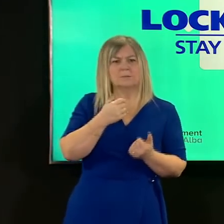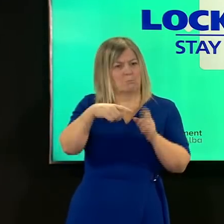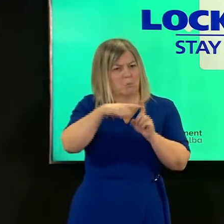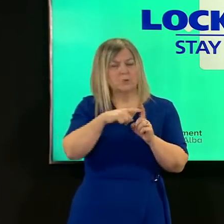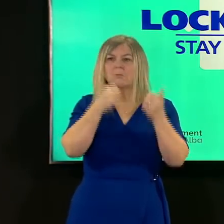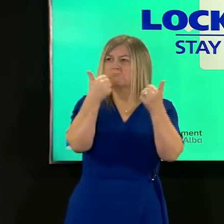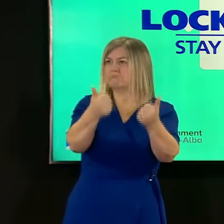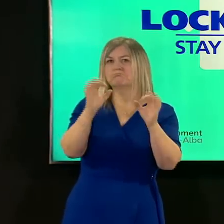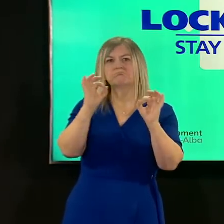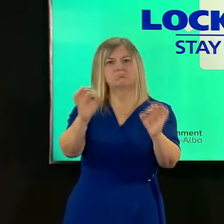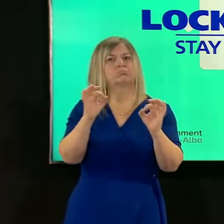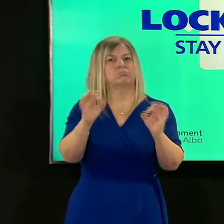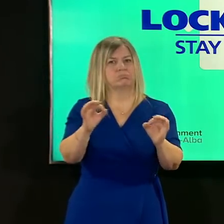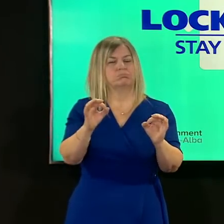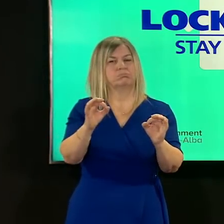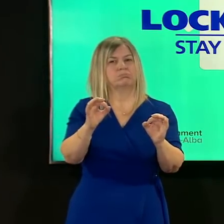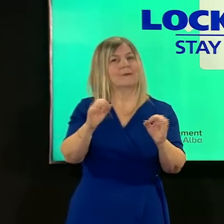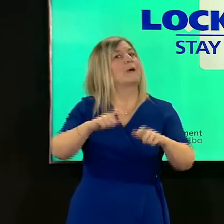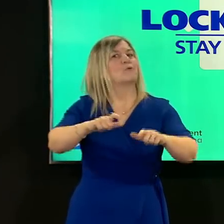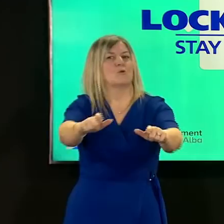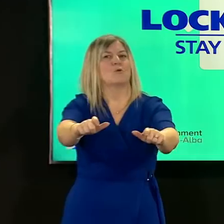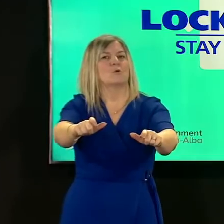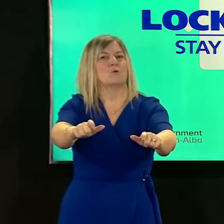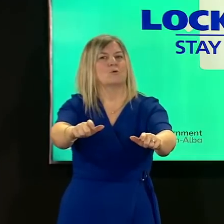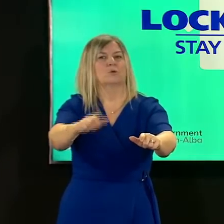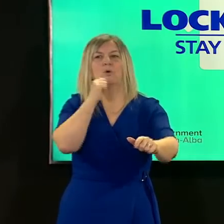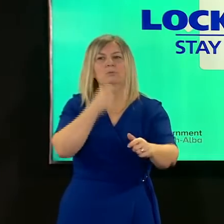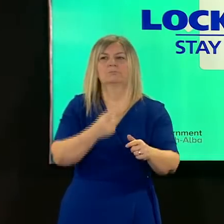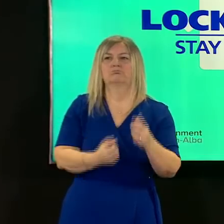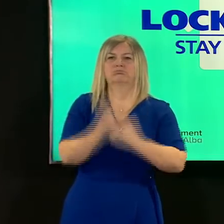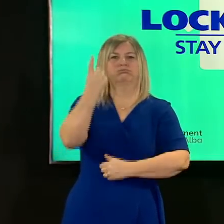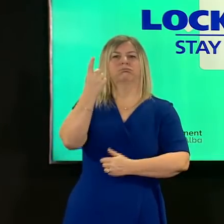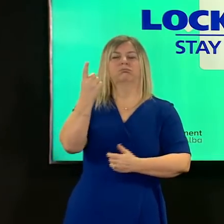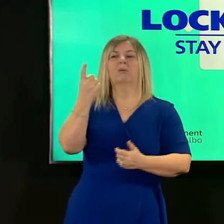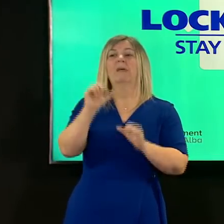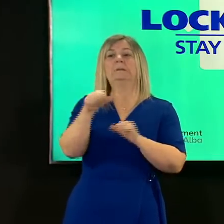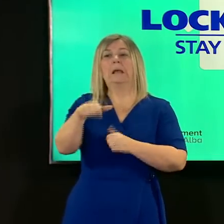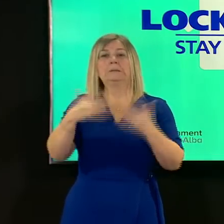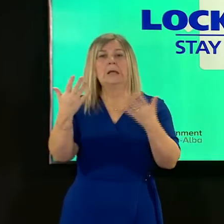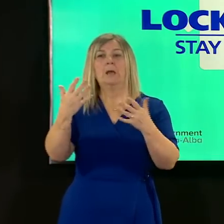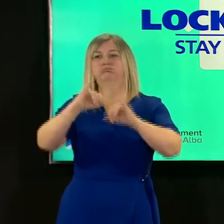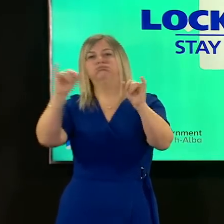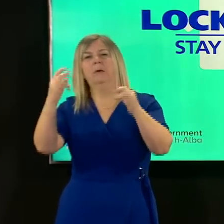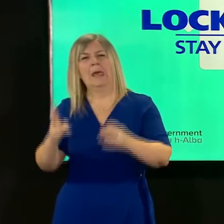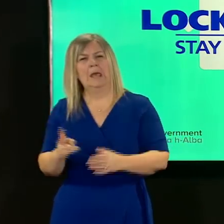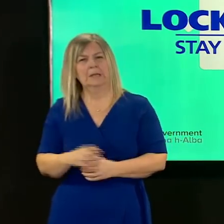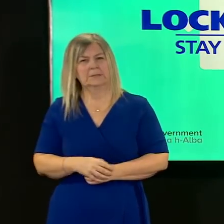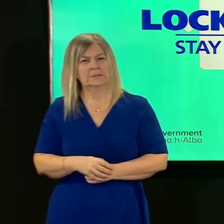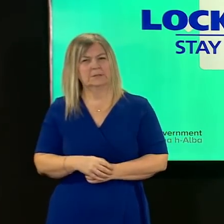are embedded and sustained because that gives us the confidence as the vaccination program proceeds